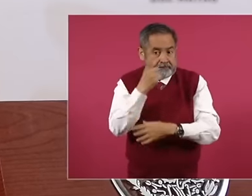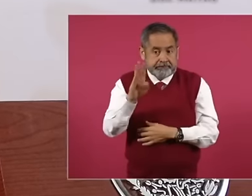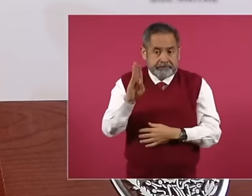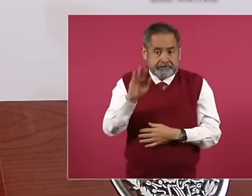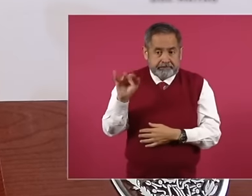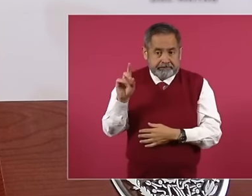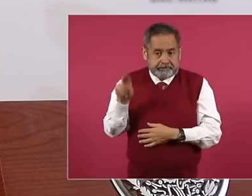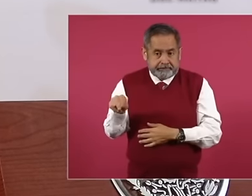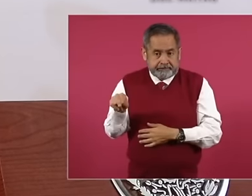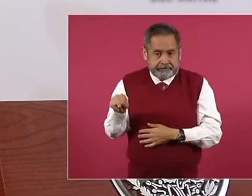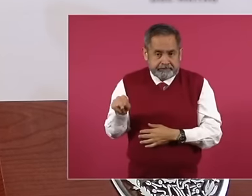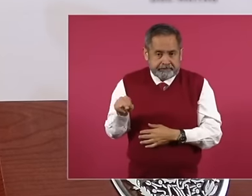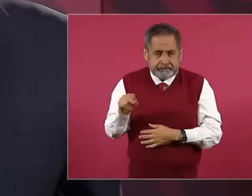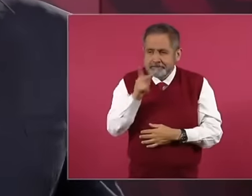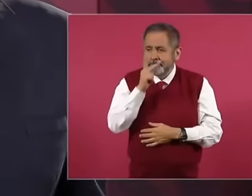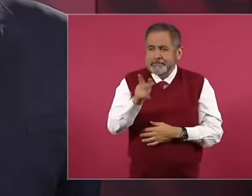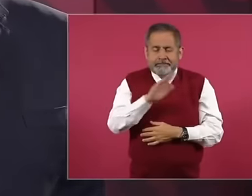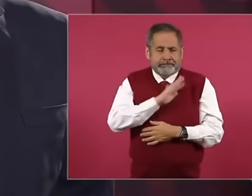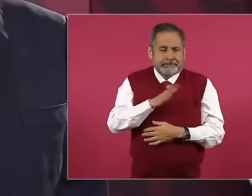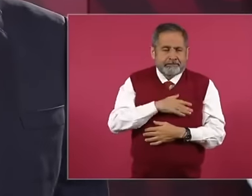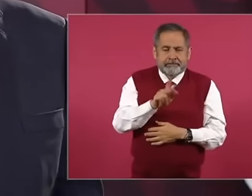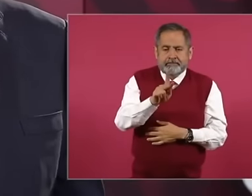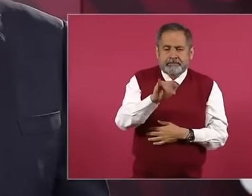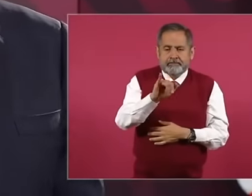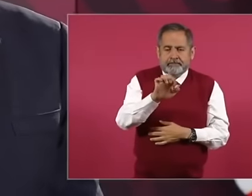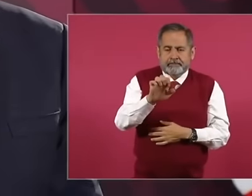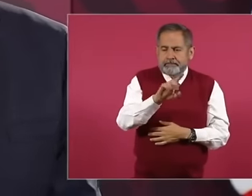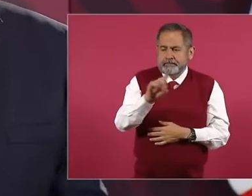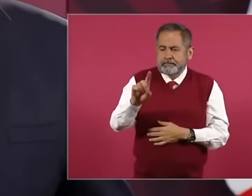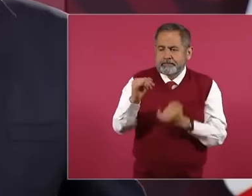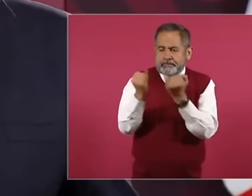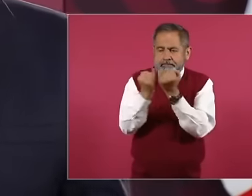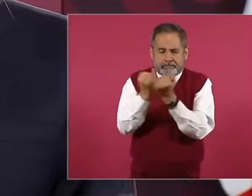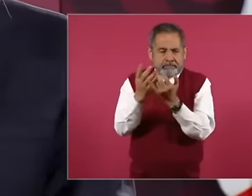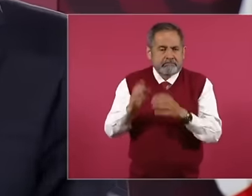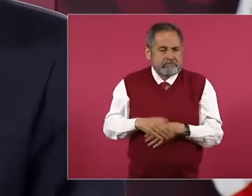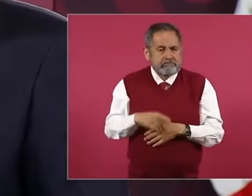and he is very respectful, he complies.